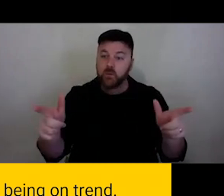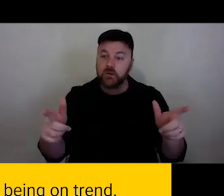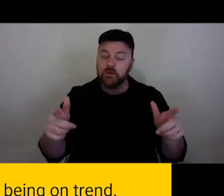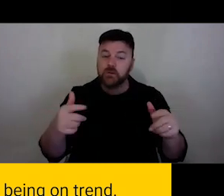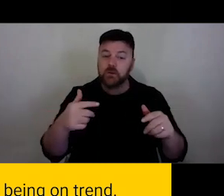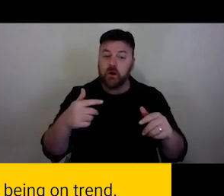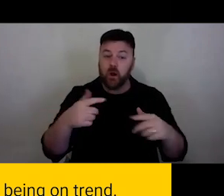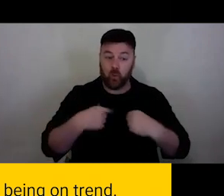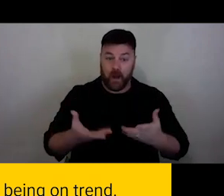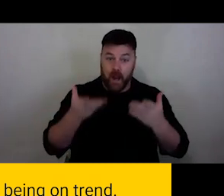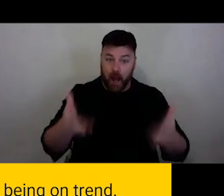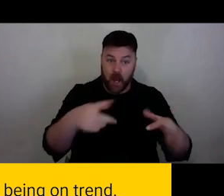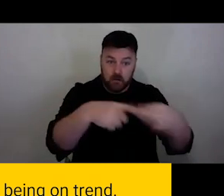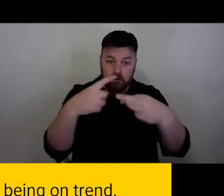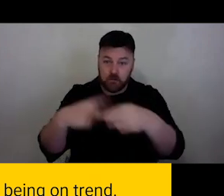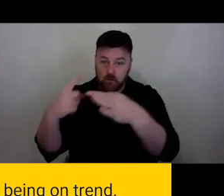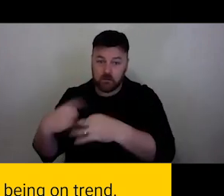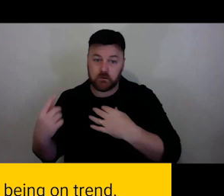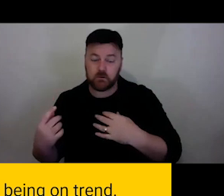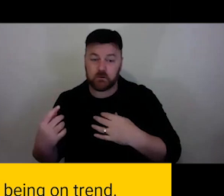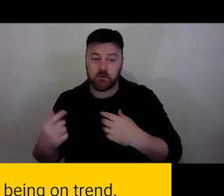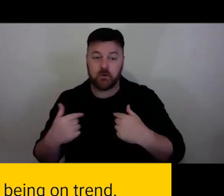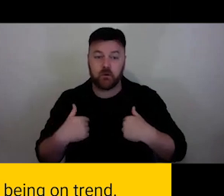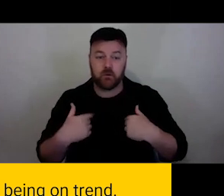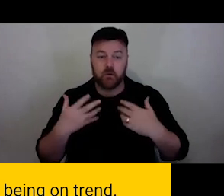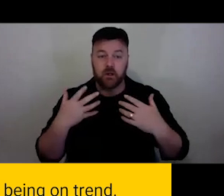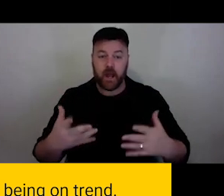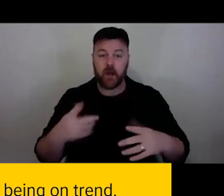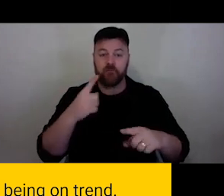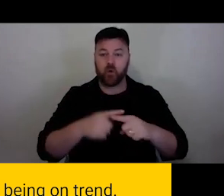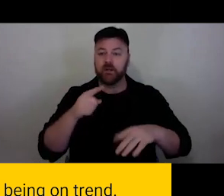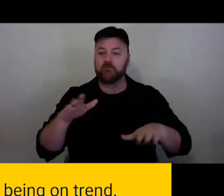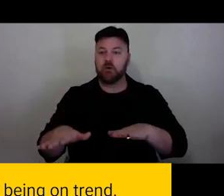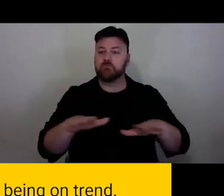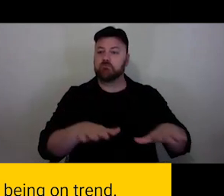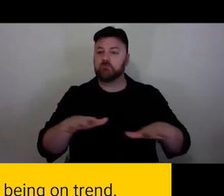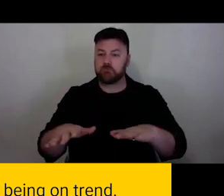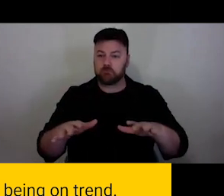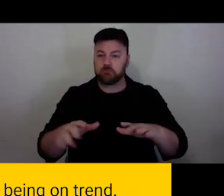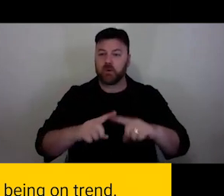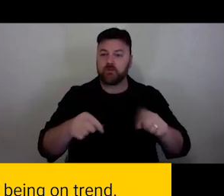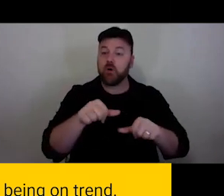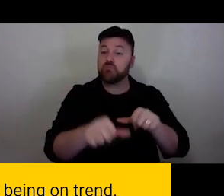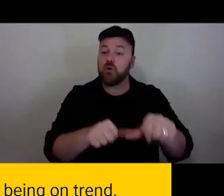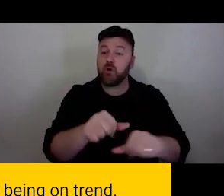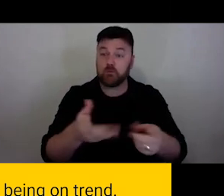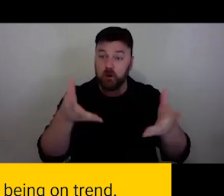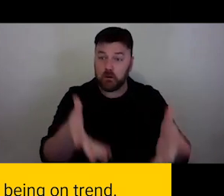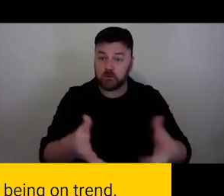Do we have space to have different paces and processes? The power of authenticity.